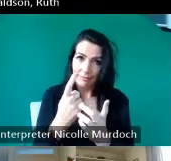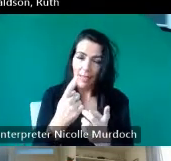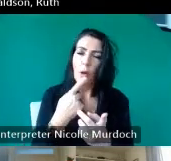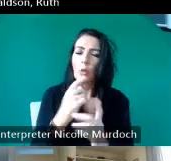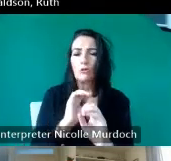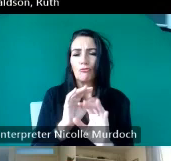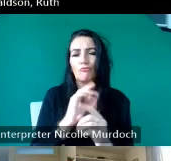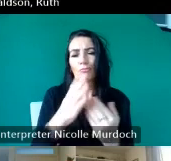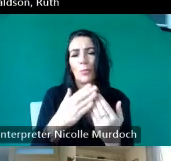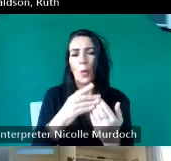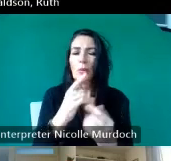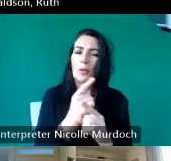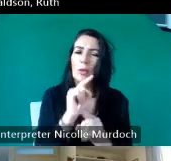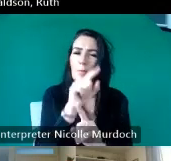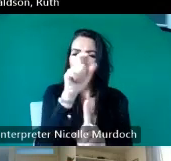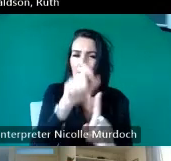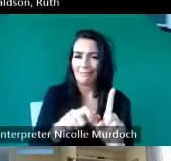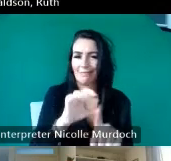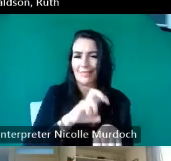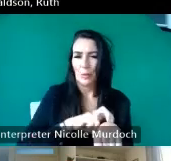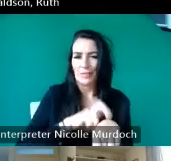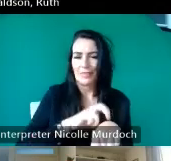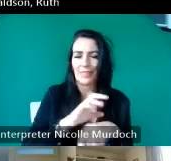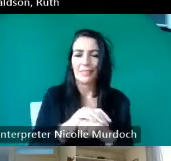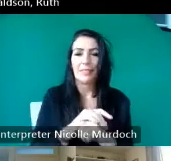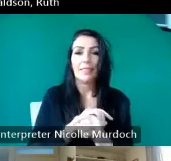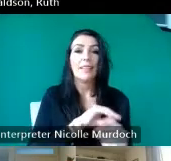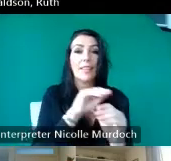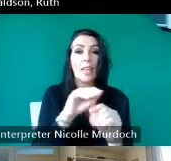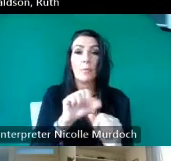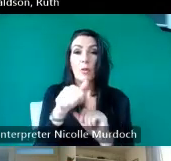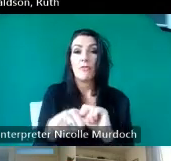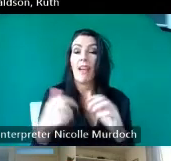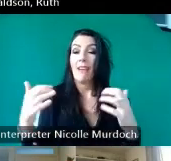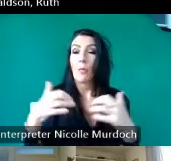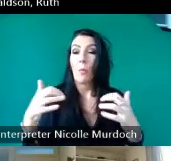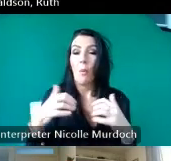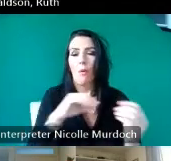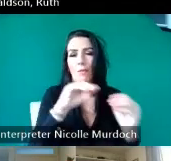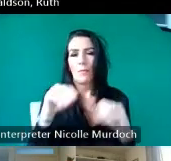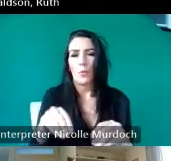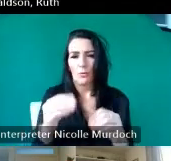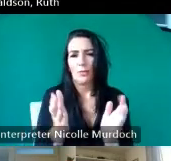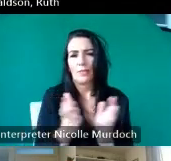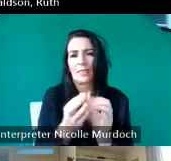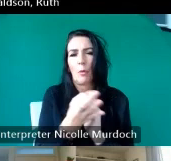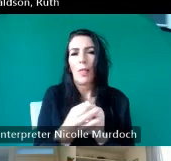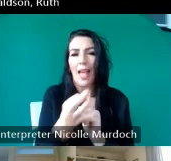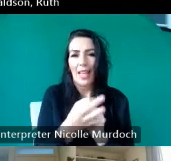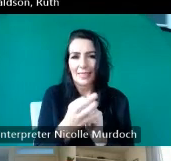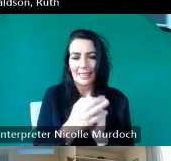him for instance because he he came to the small house after the war and a after after serving